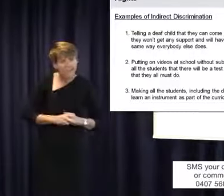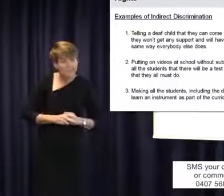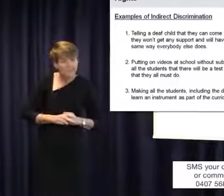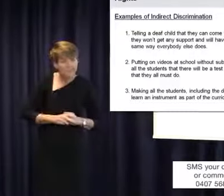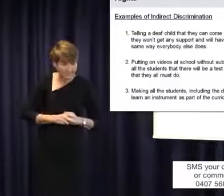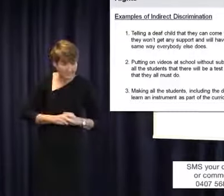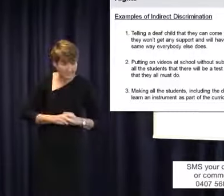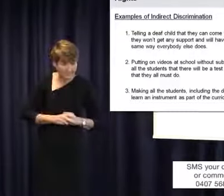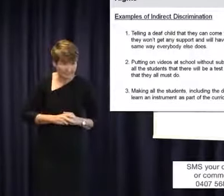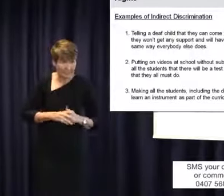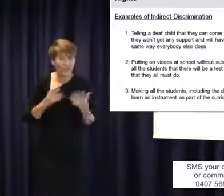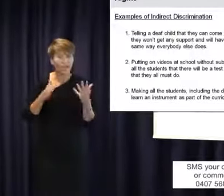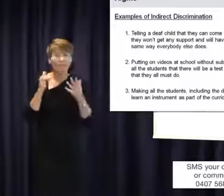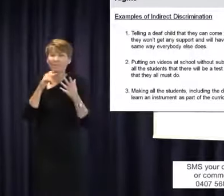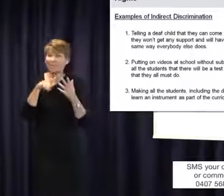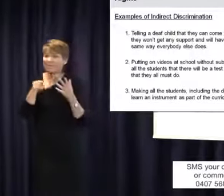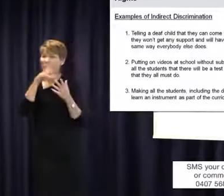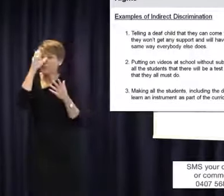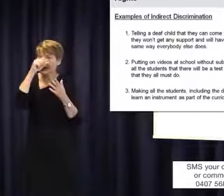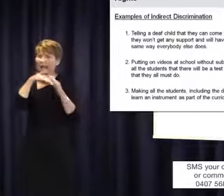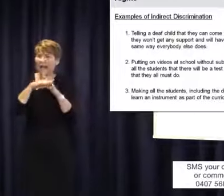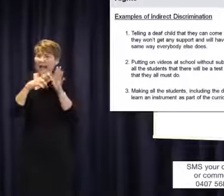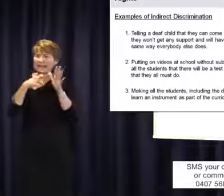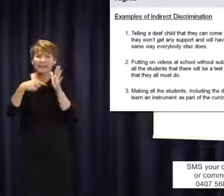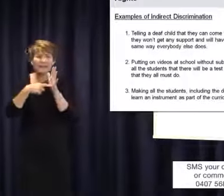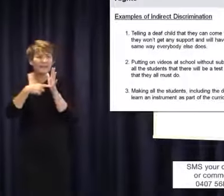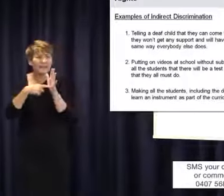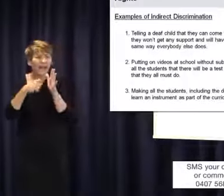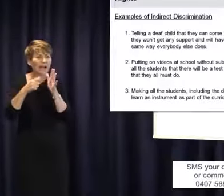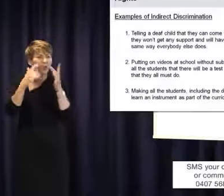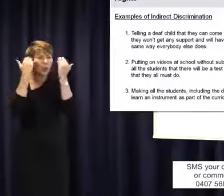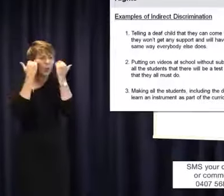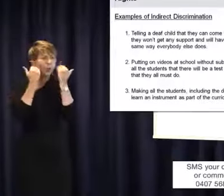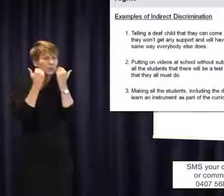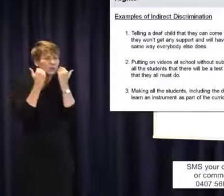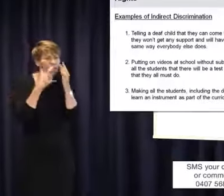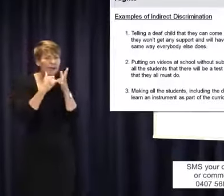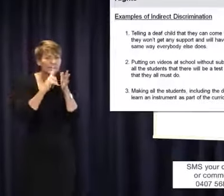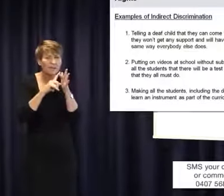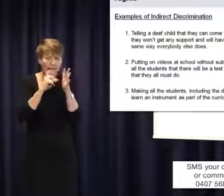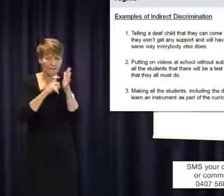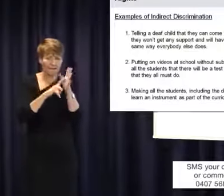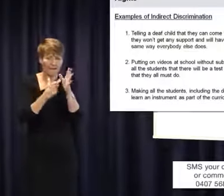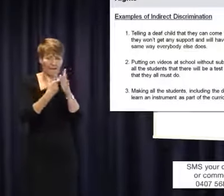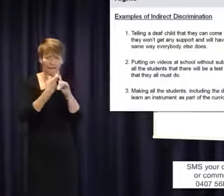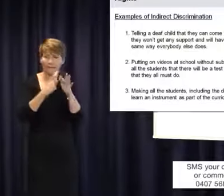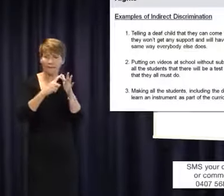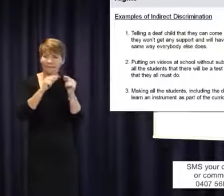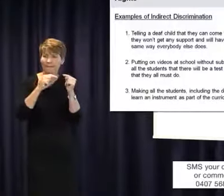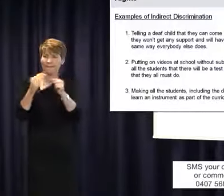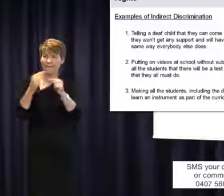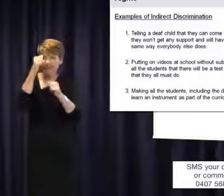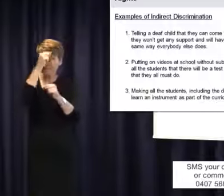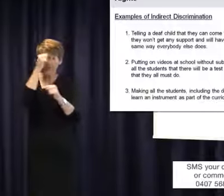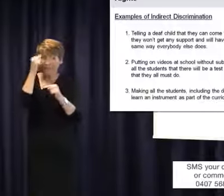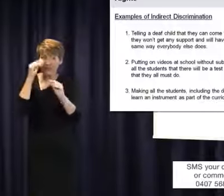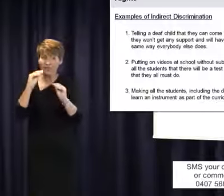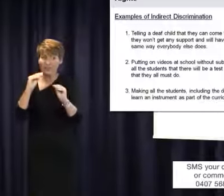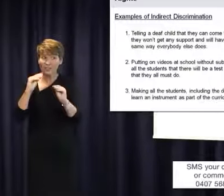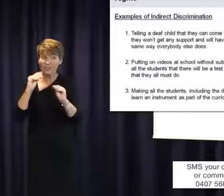a court case in the ACT which was Clarke versus Catholic Education. In that case a boy, Jacob